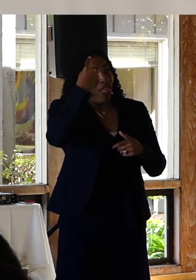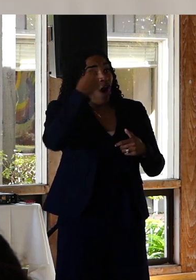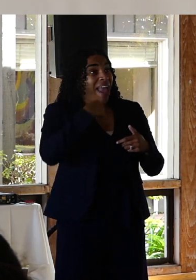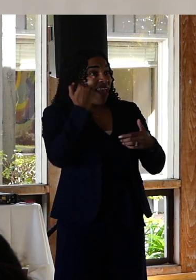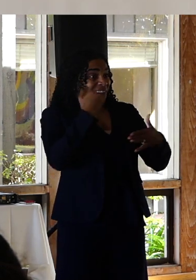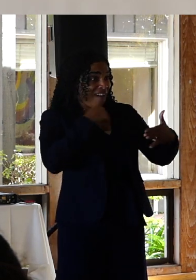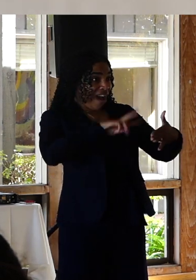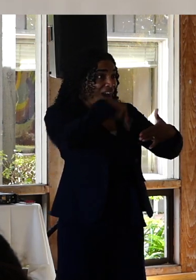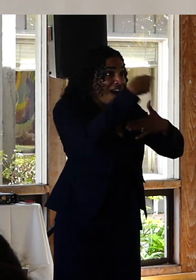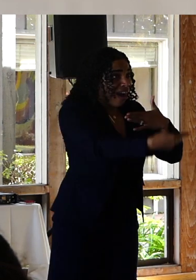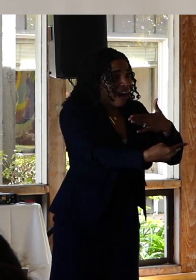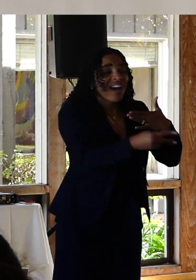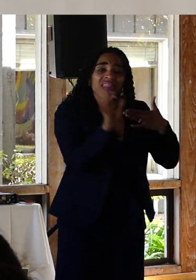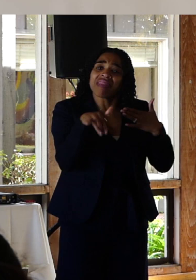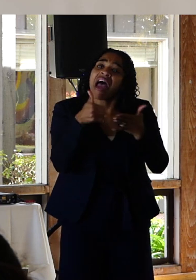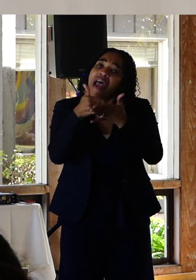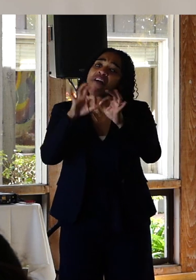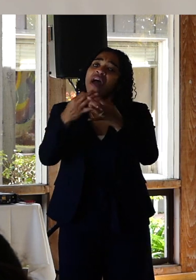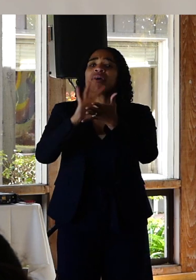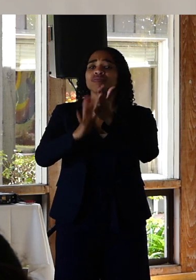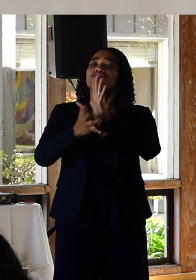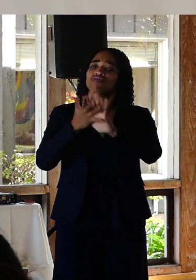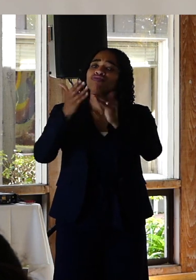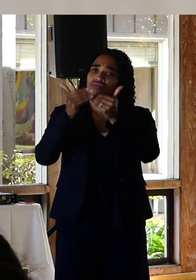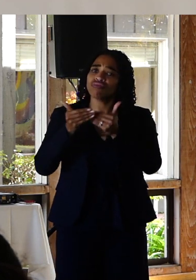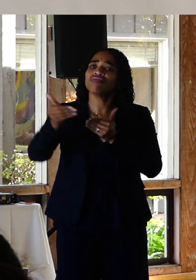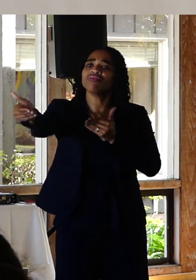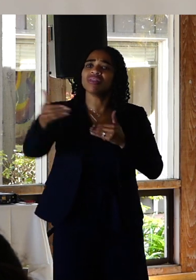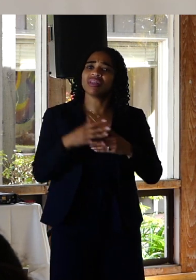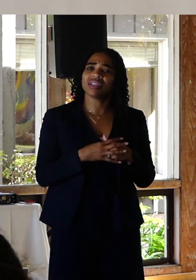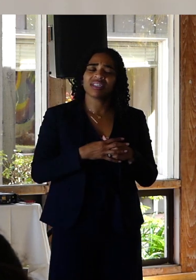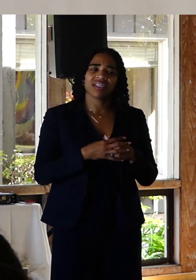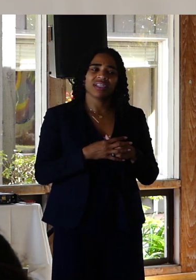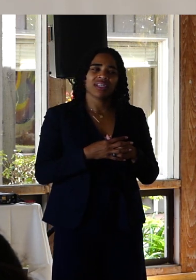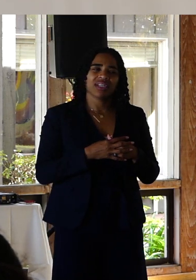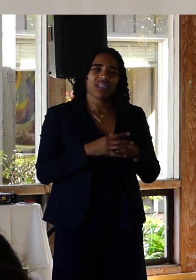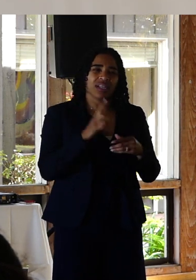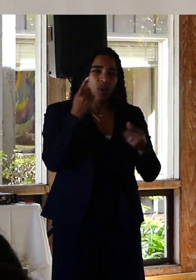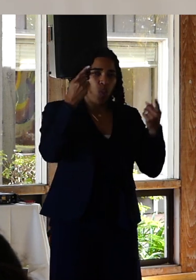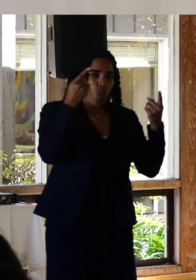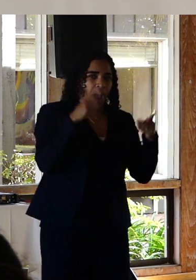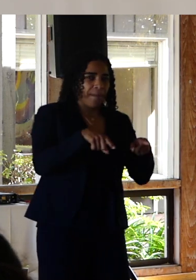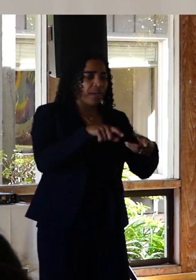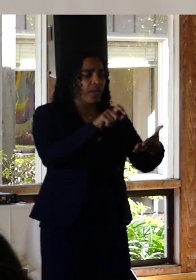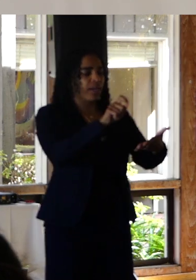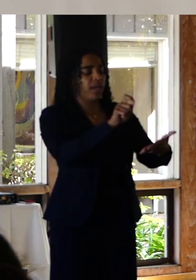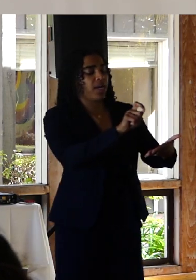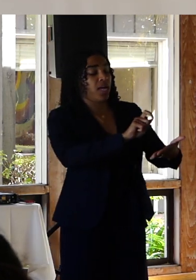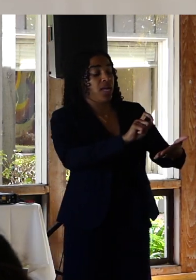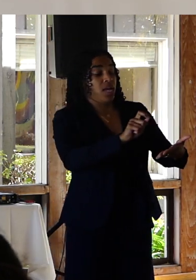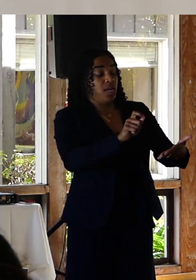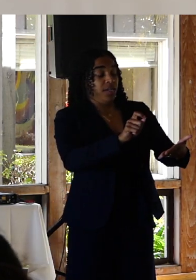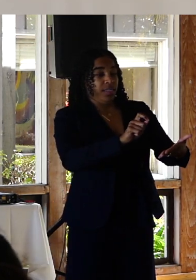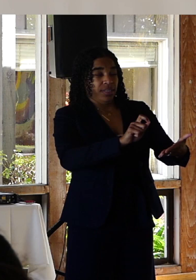that 100 percent. But as I was writing once again the extensive training